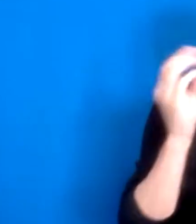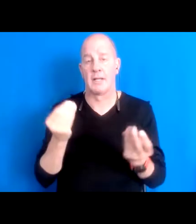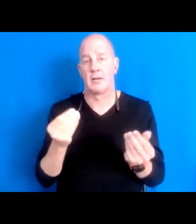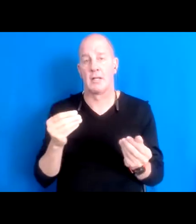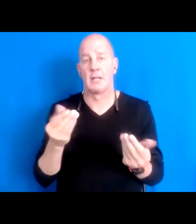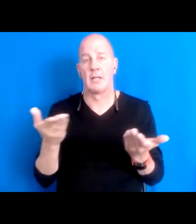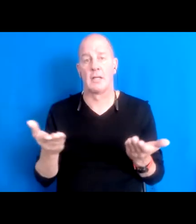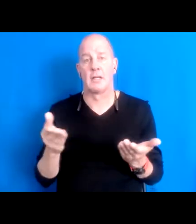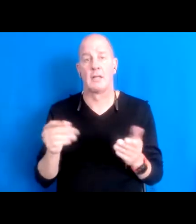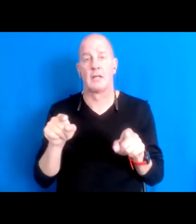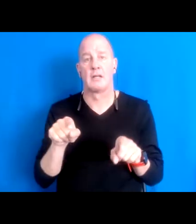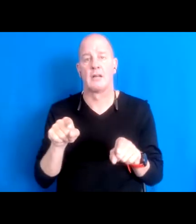as Oakland, California.